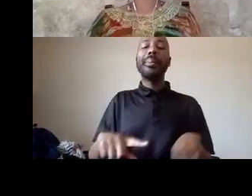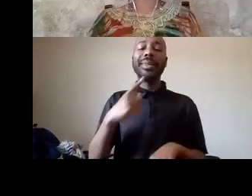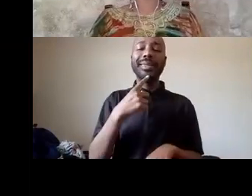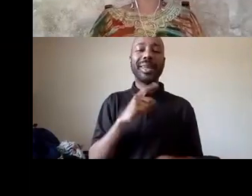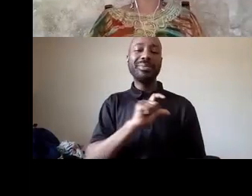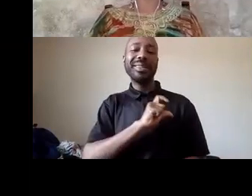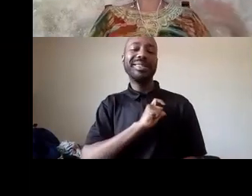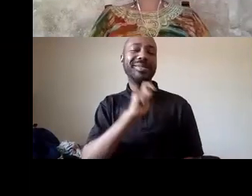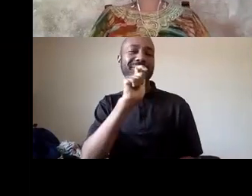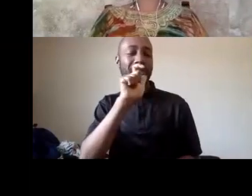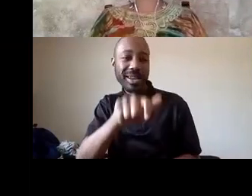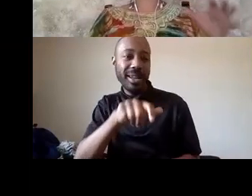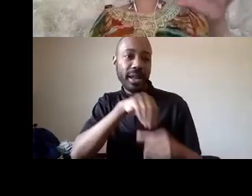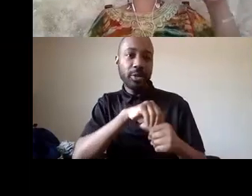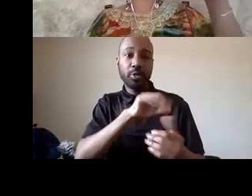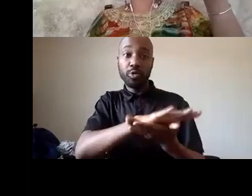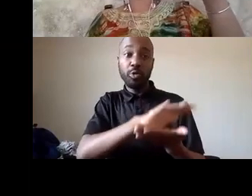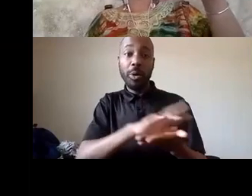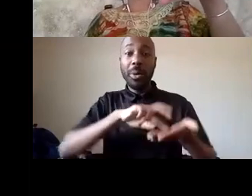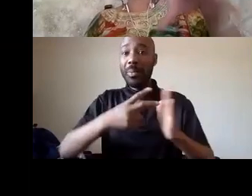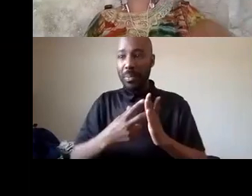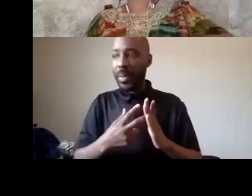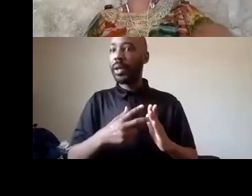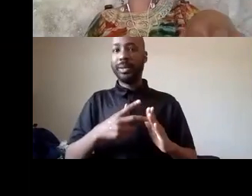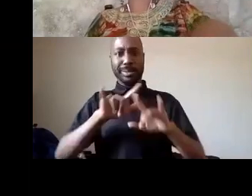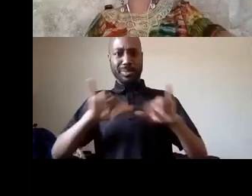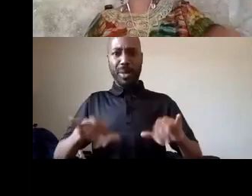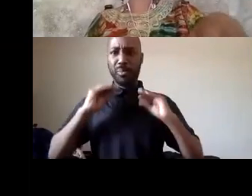safety it doesn't mean that we that we don't have a community